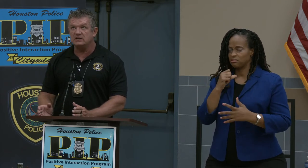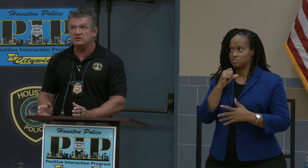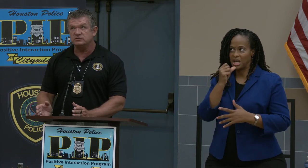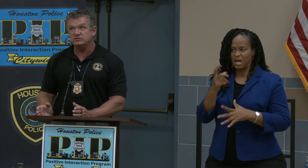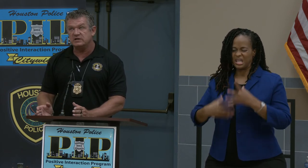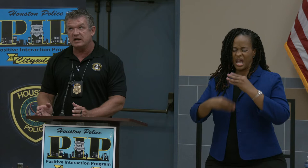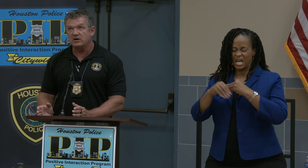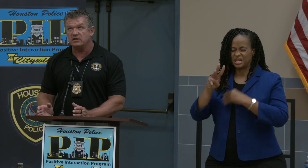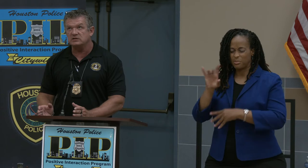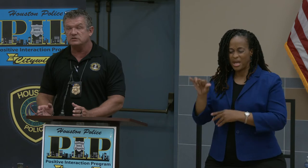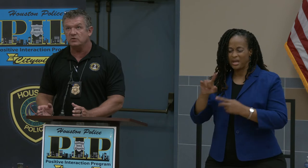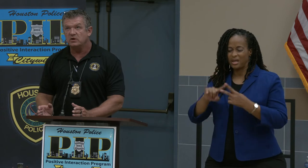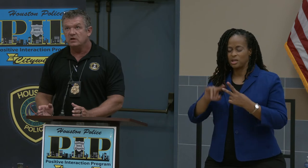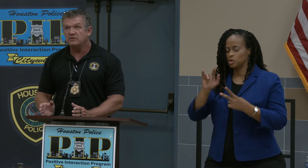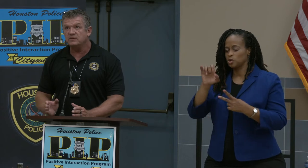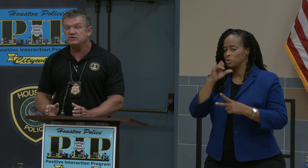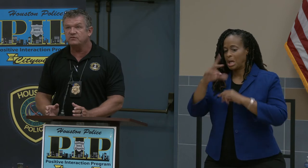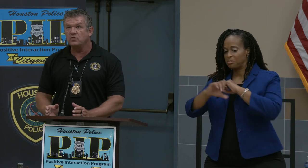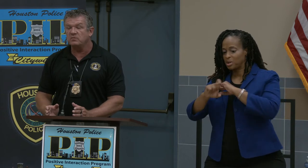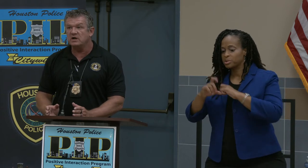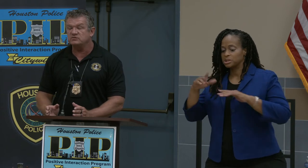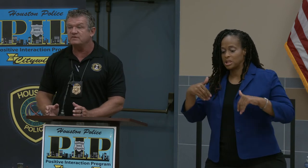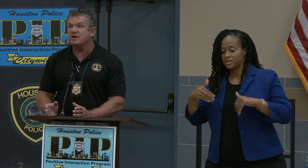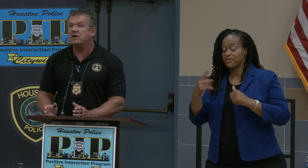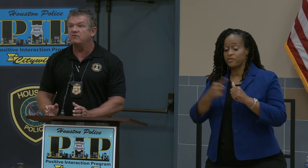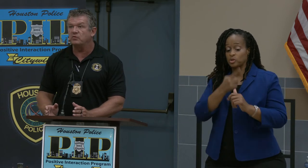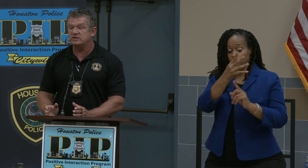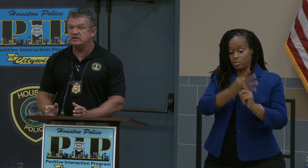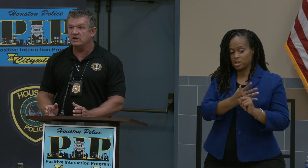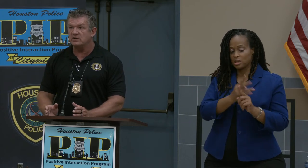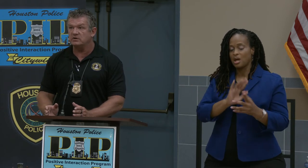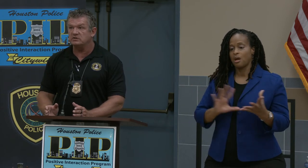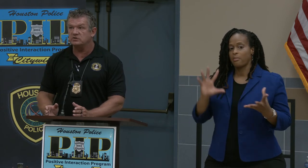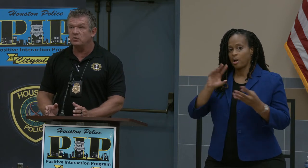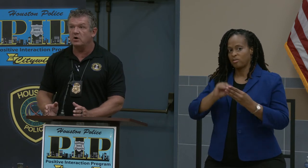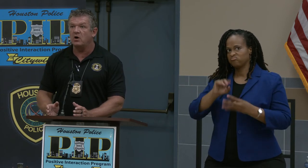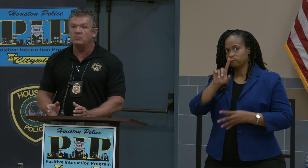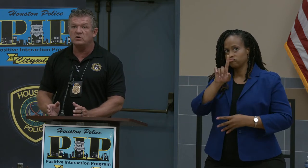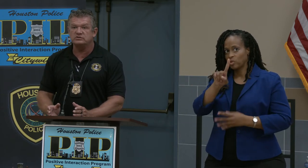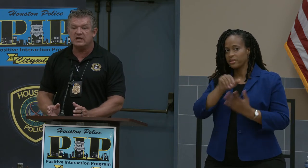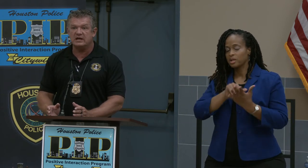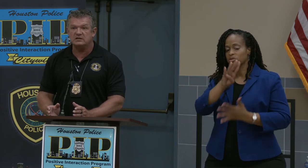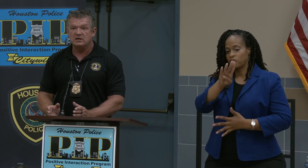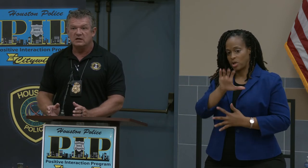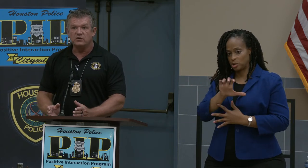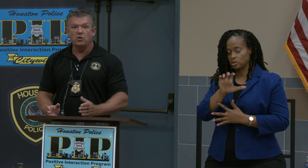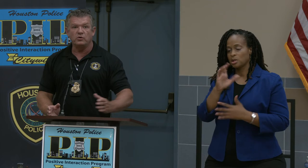and June is not out yet. So the first four months we've had about 1400. So we're almost at the whole